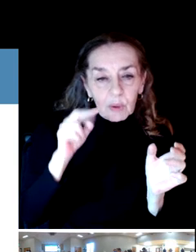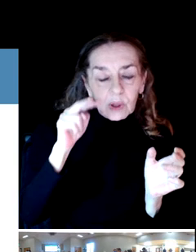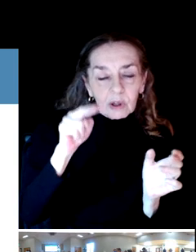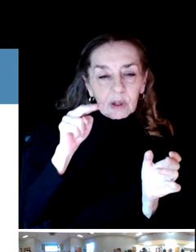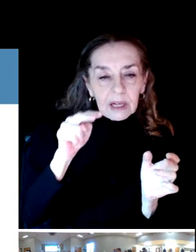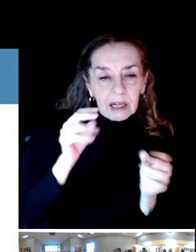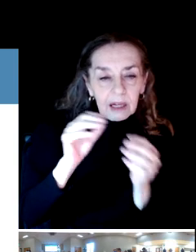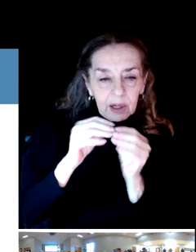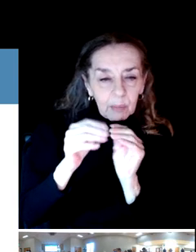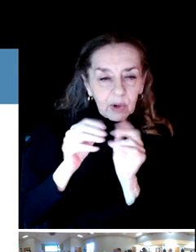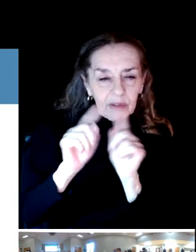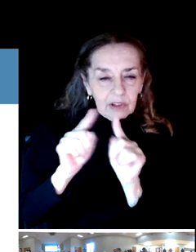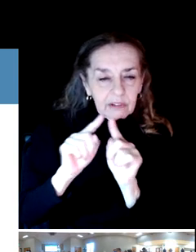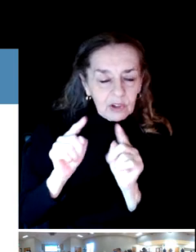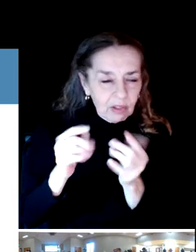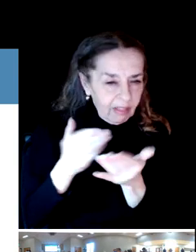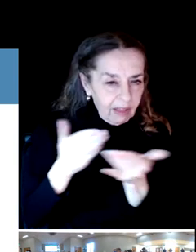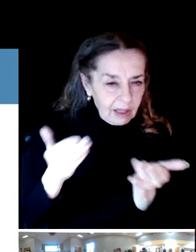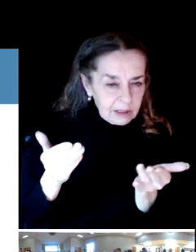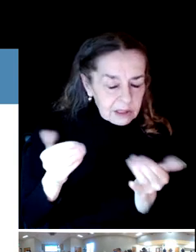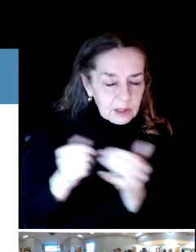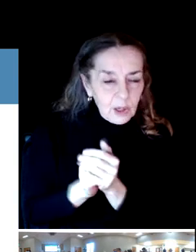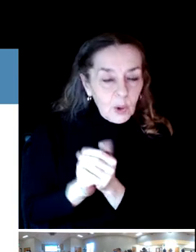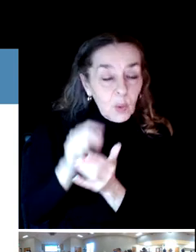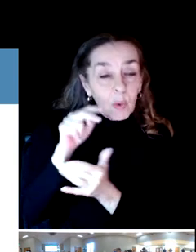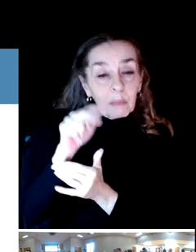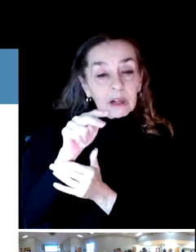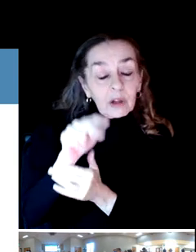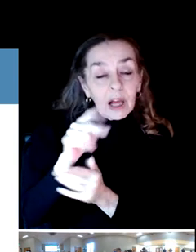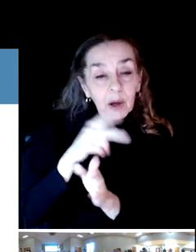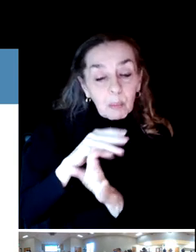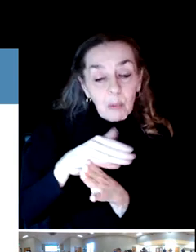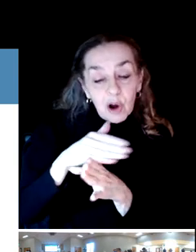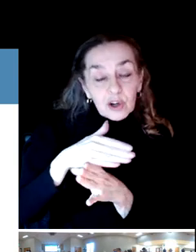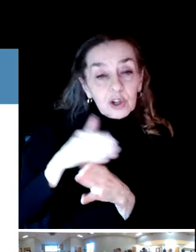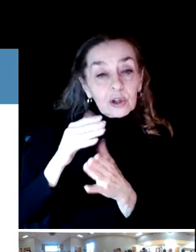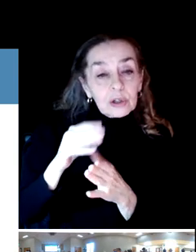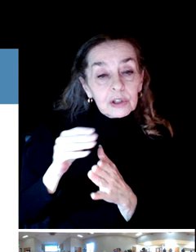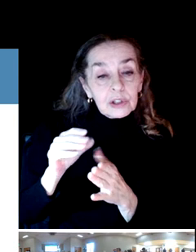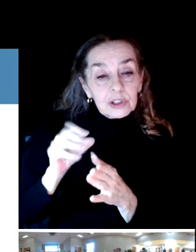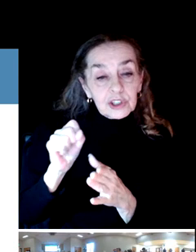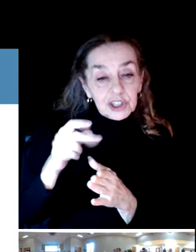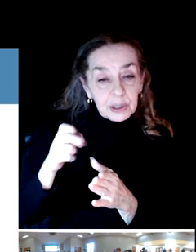We'll be diving into partnerships. We talked about that, I talked about the funding sources.